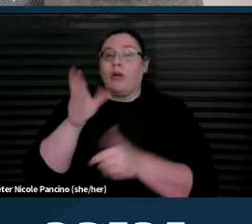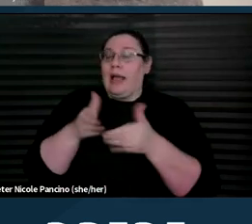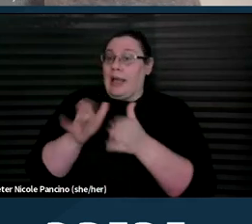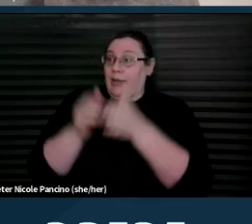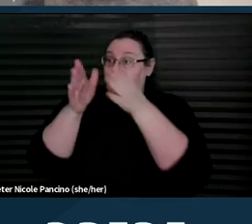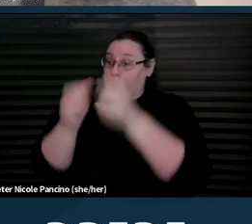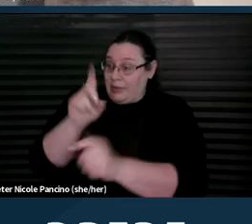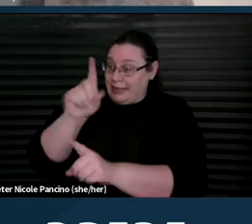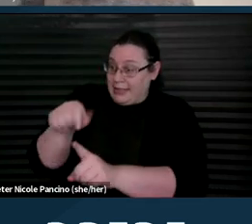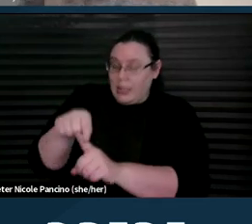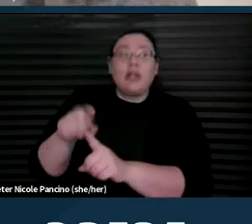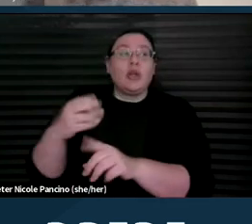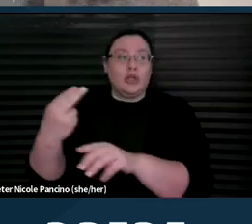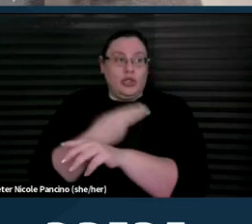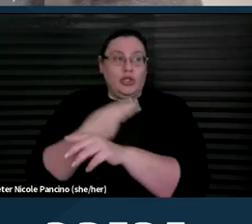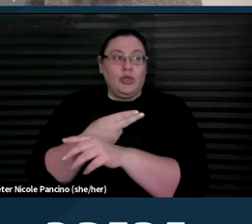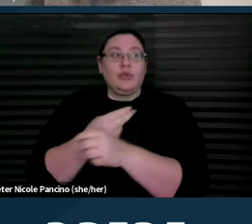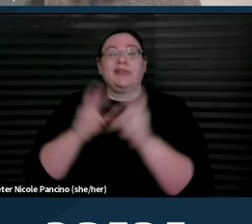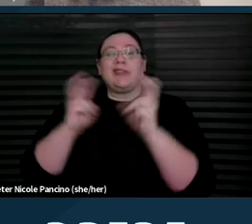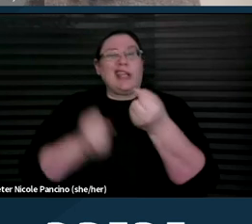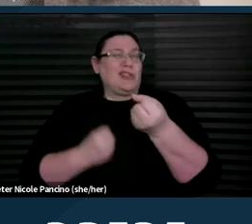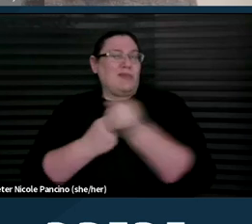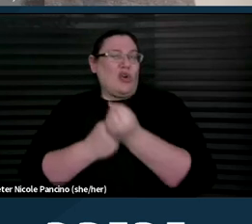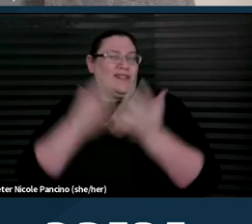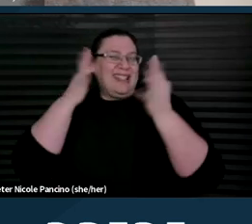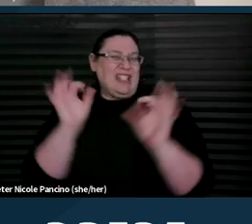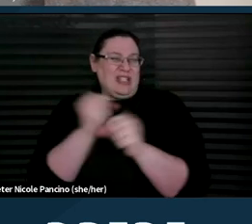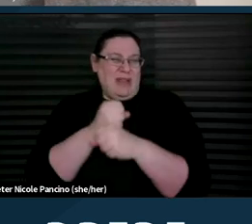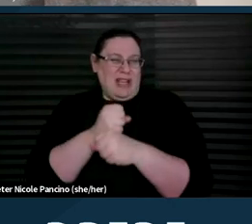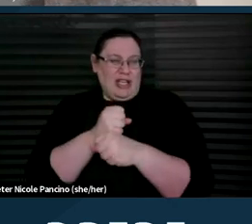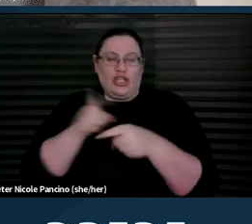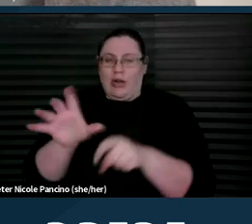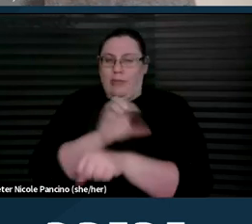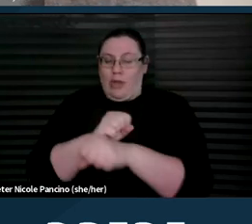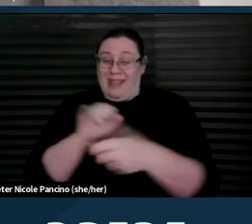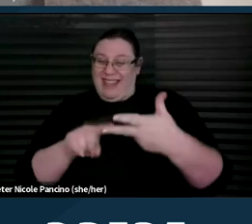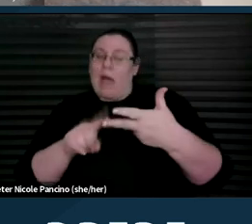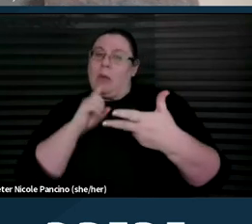to utilize supported decision-making during their appointment, which we'll talk about a little bit later.